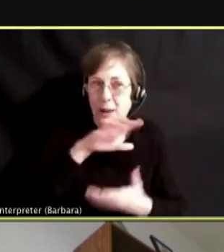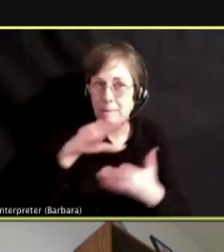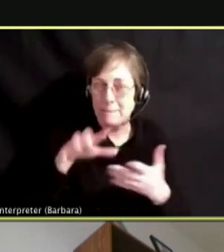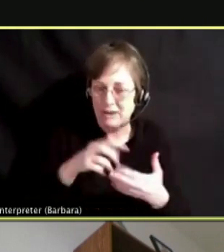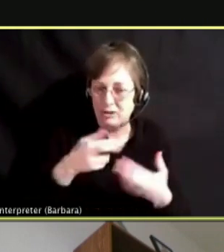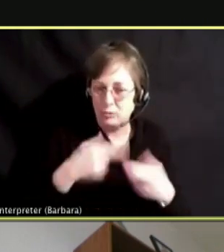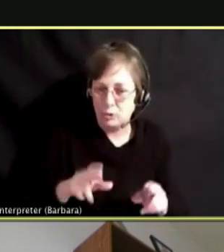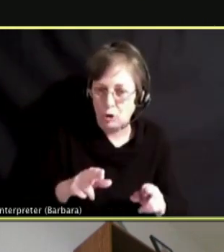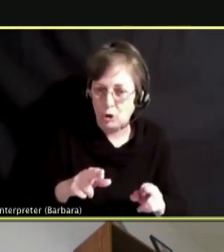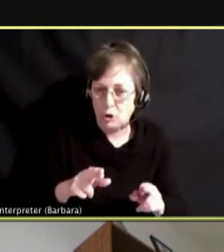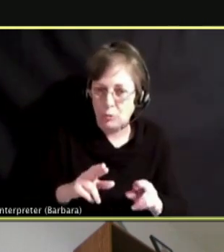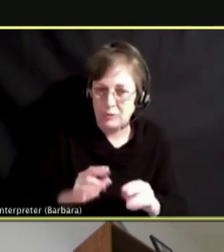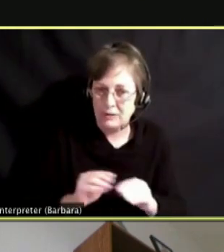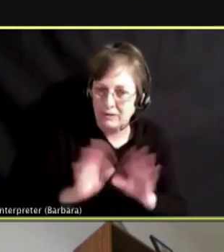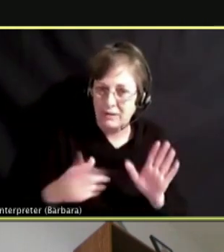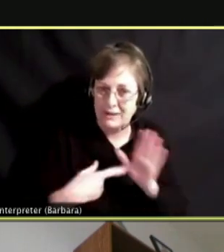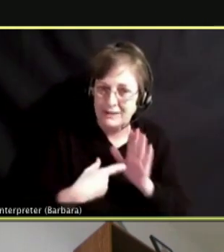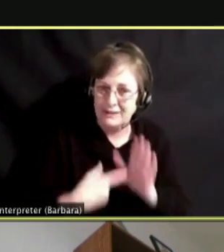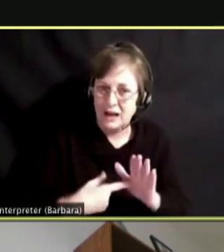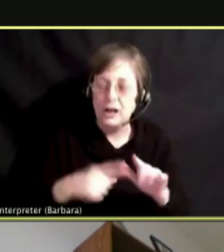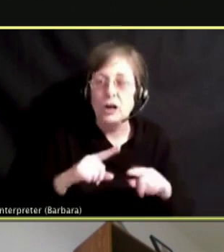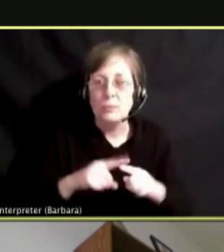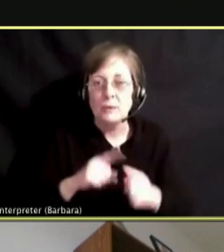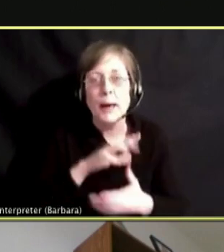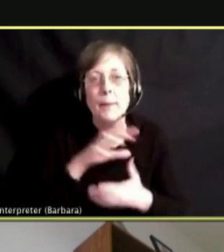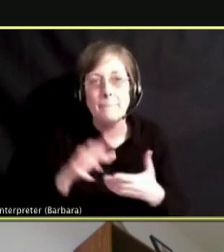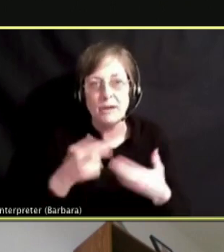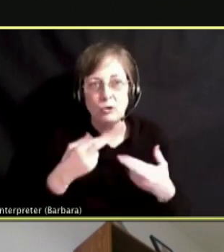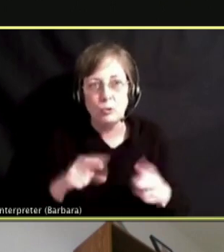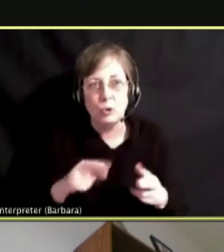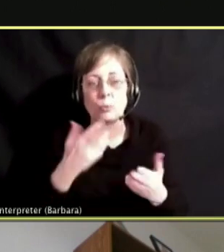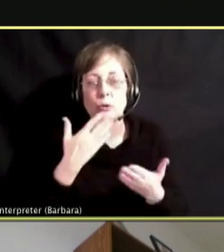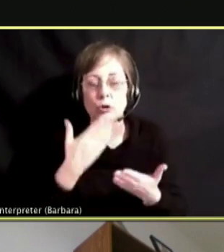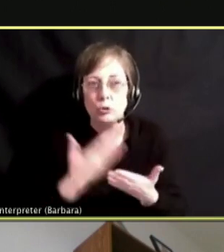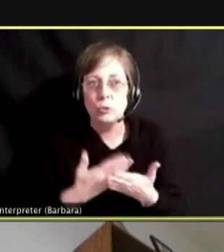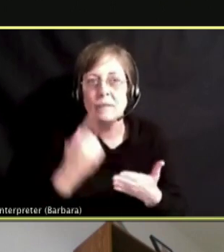BUT IT IS A GREAT HIDING PLACE FOR THINGS.